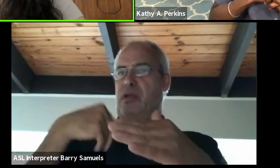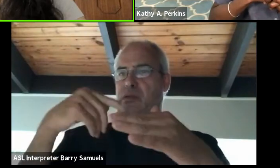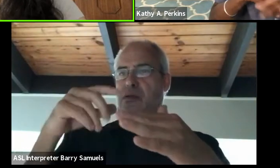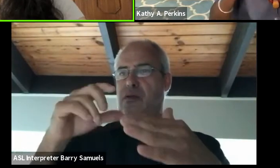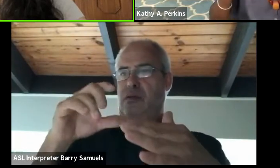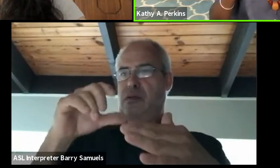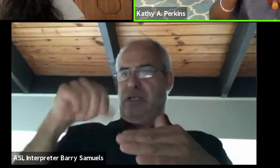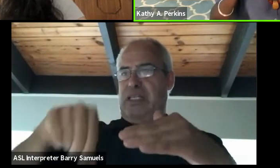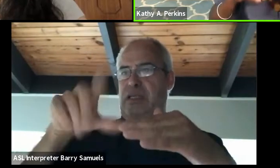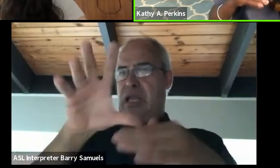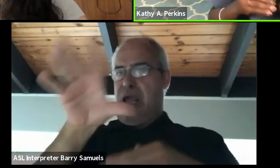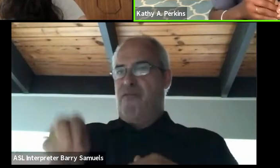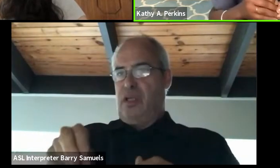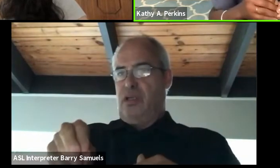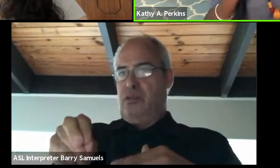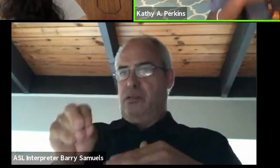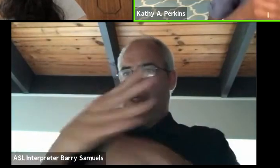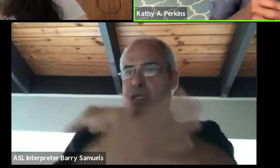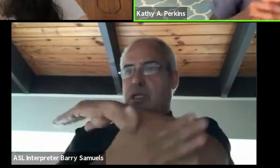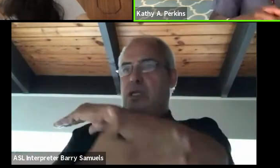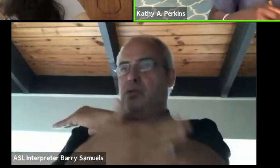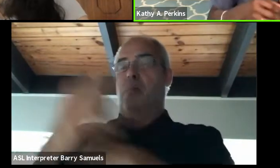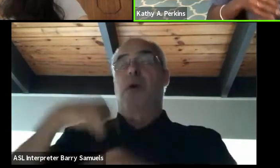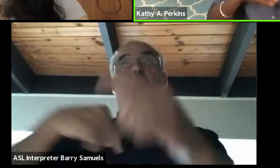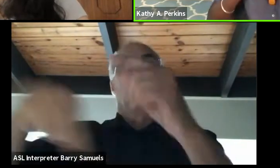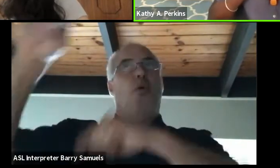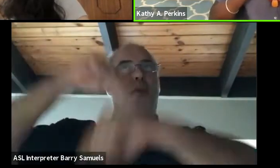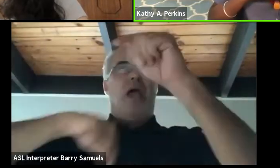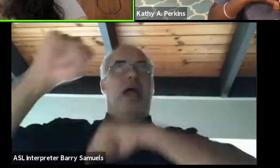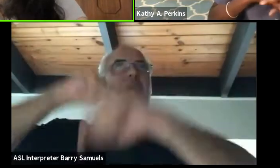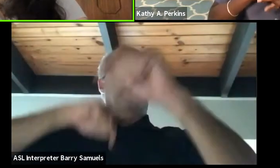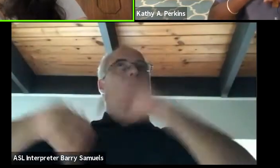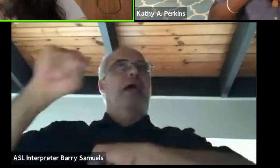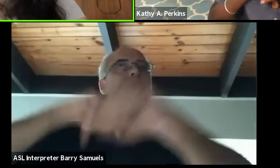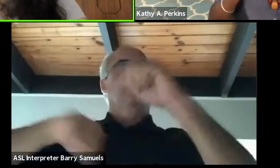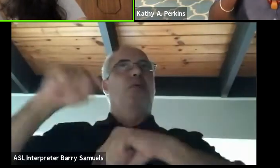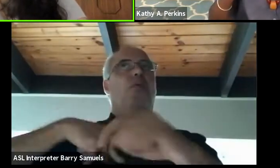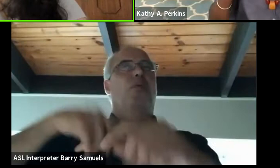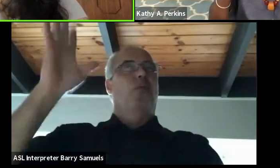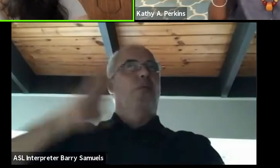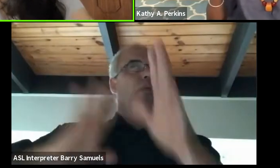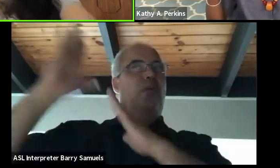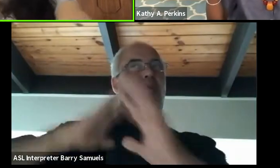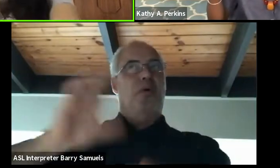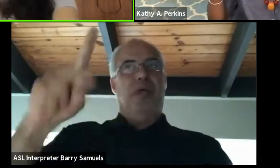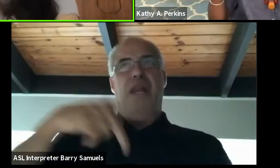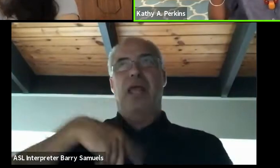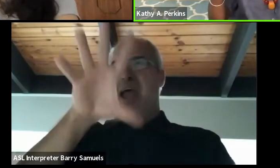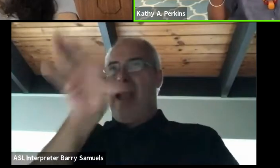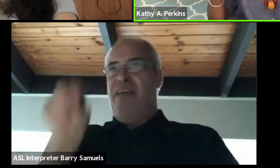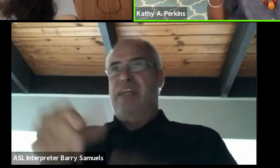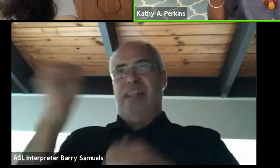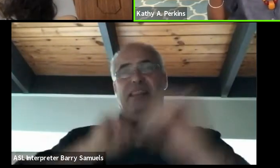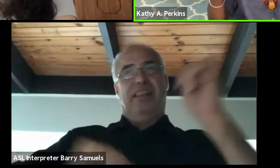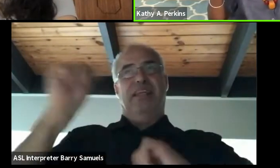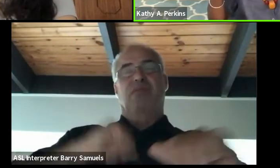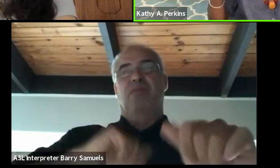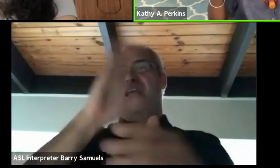Okay. Let me go way, way back. Tell us a story. African theater was really never on my radar.